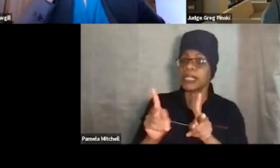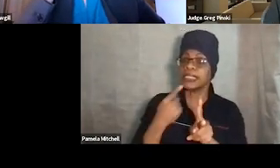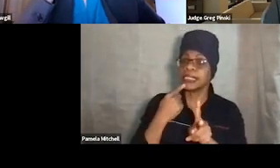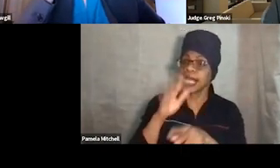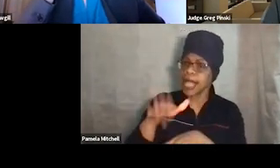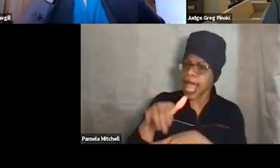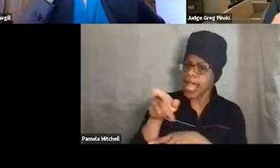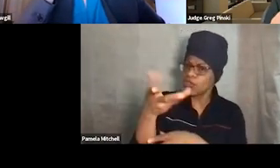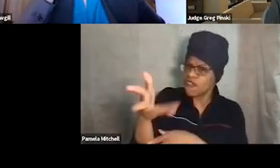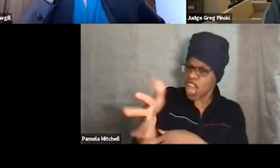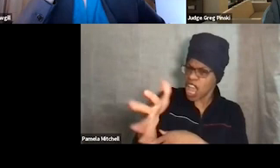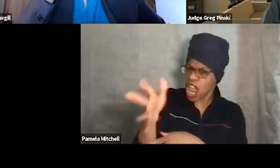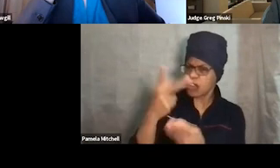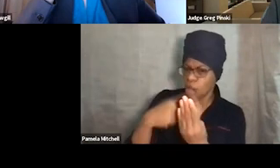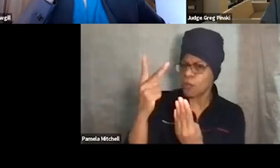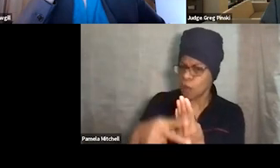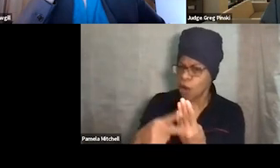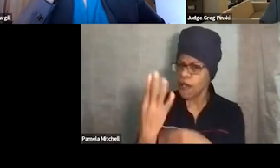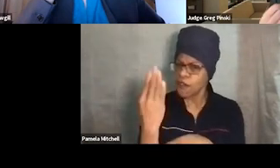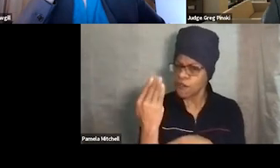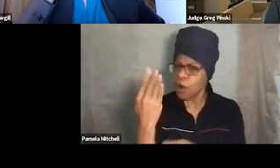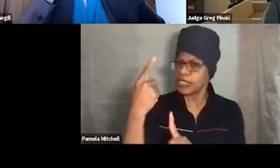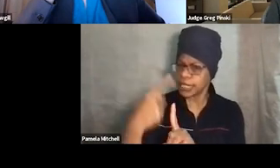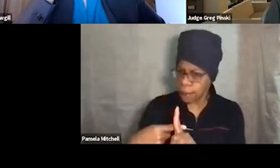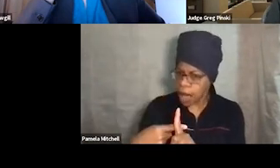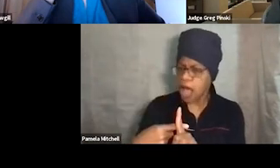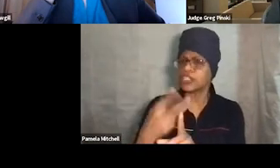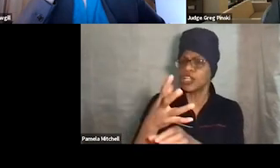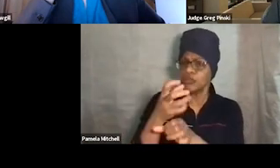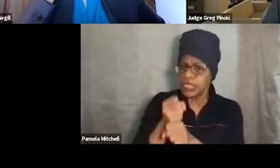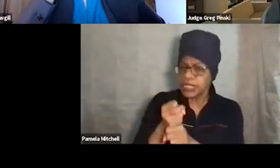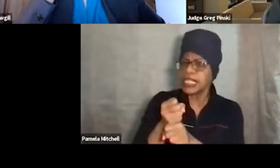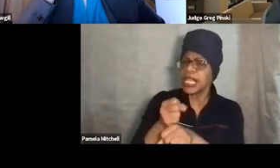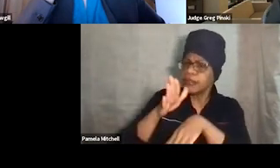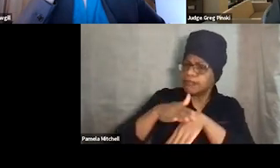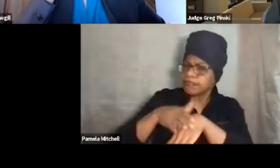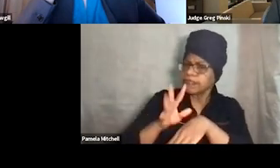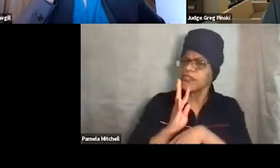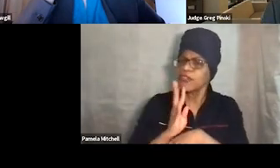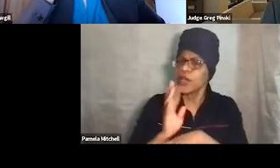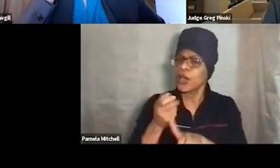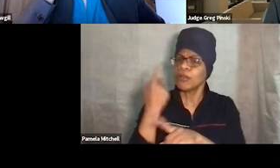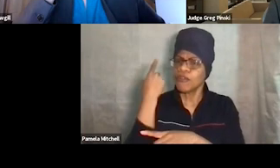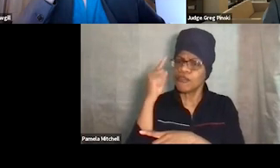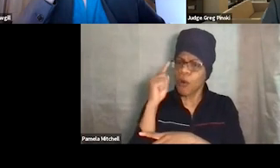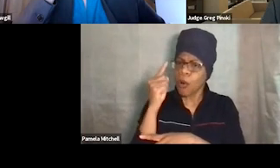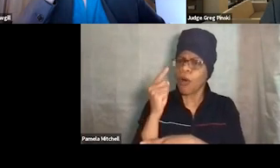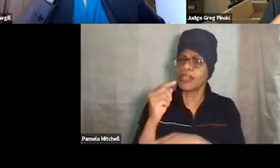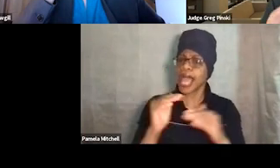you've been in the program for 14 months. You received a verbal warning for this back in phase one.